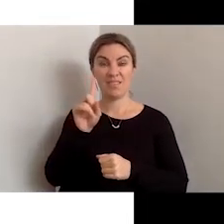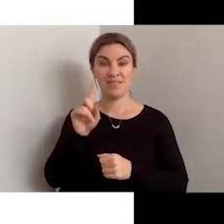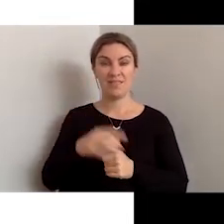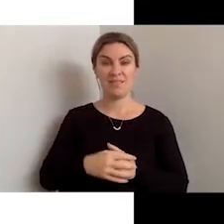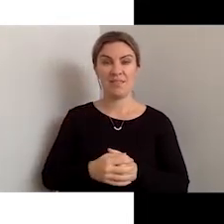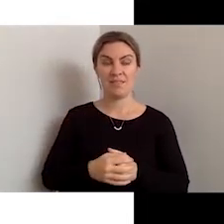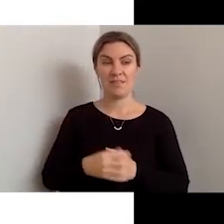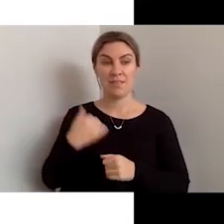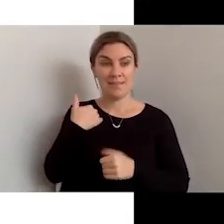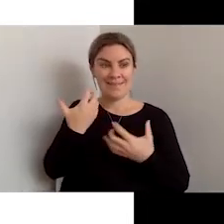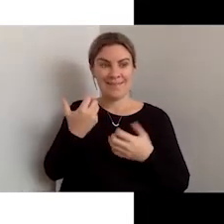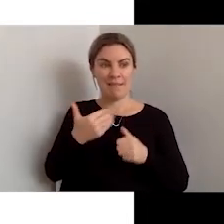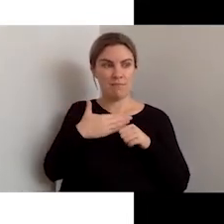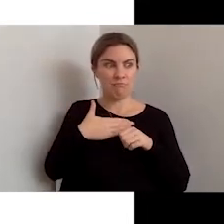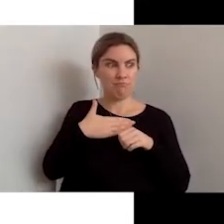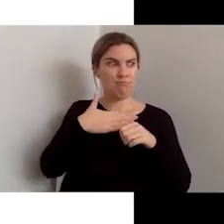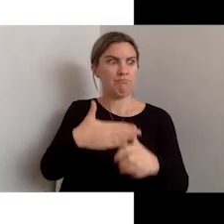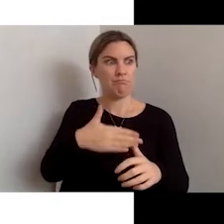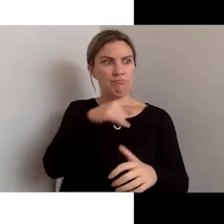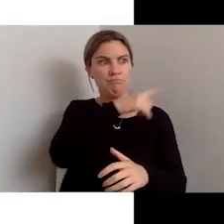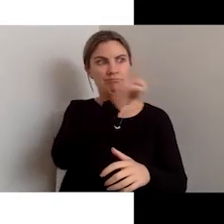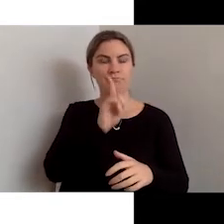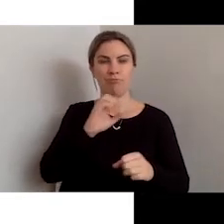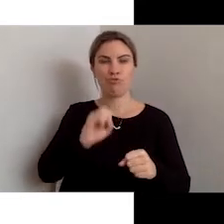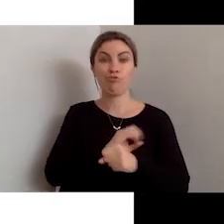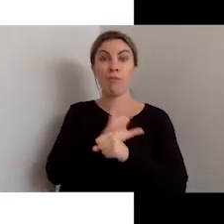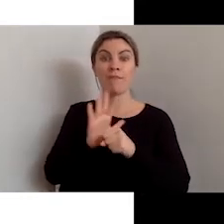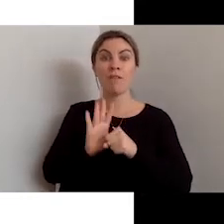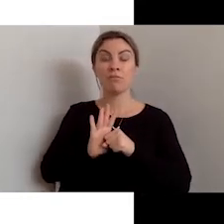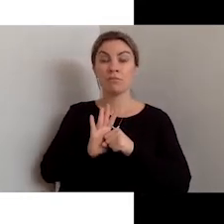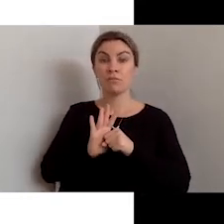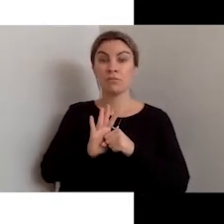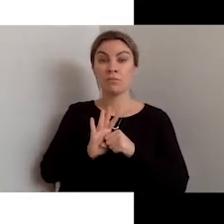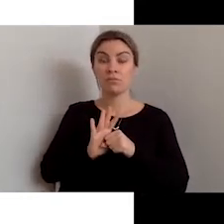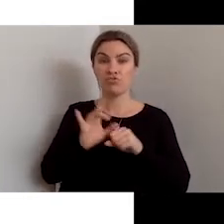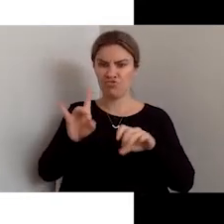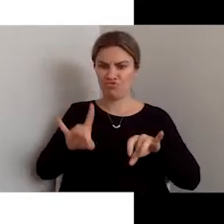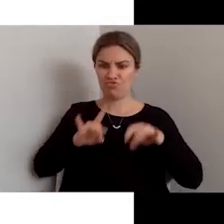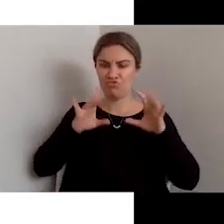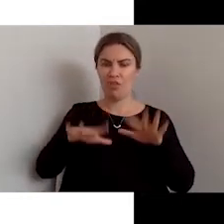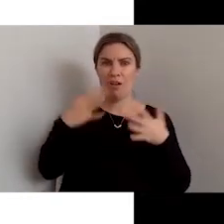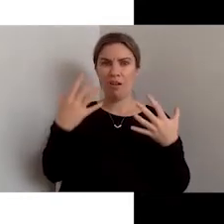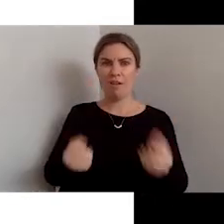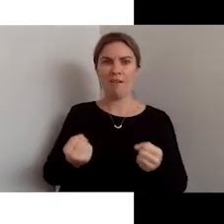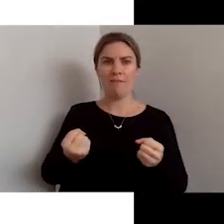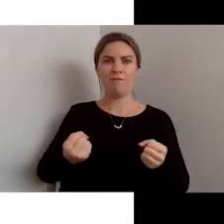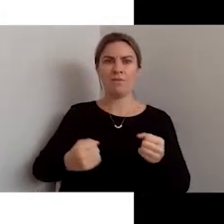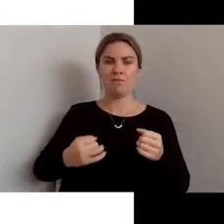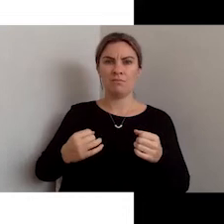to the COVID pandemic, Australia is experiencing a rapid digital